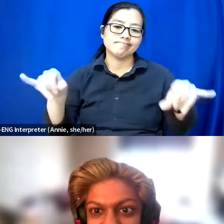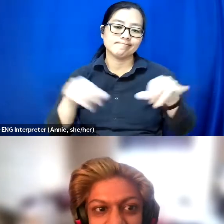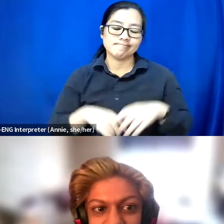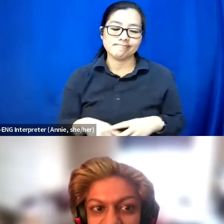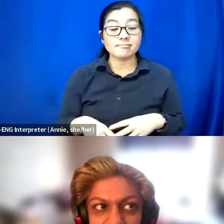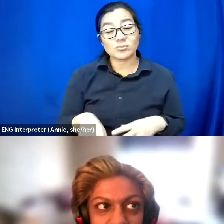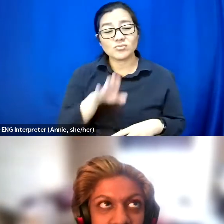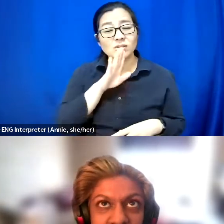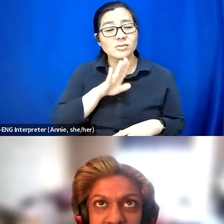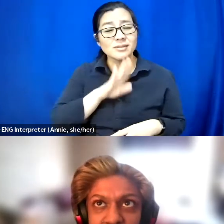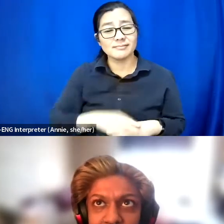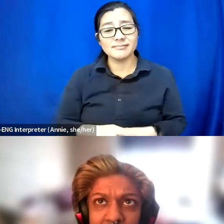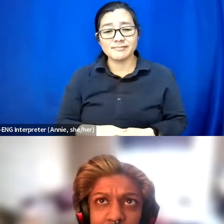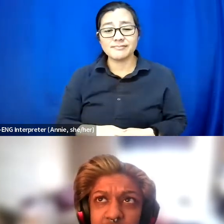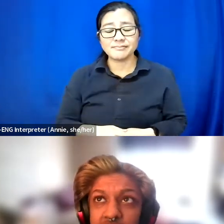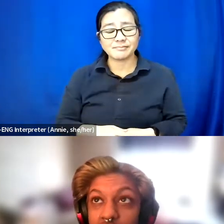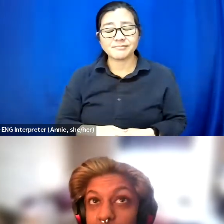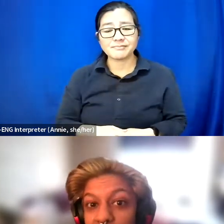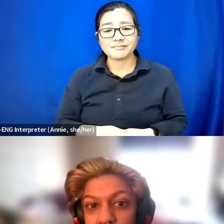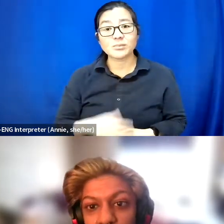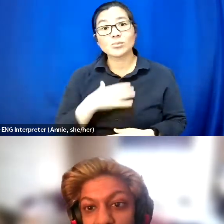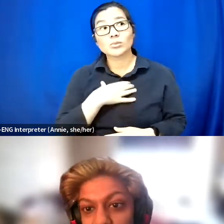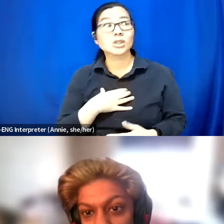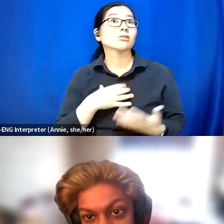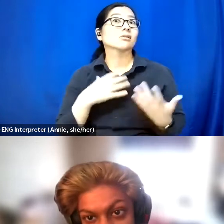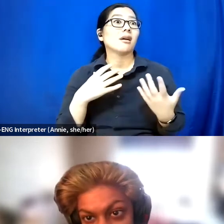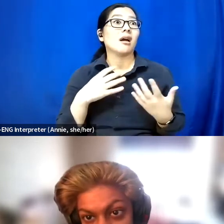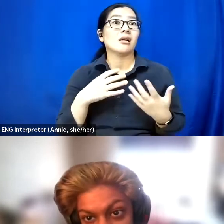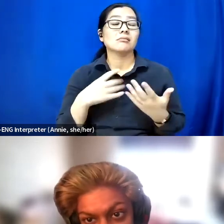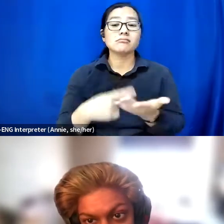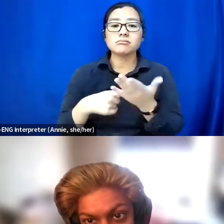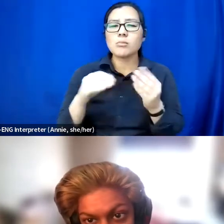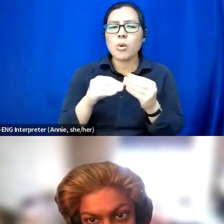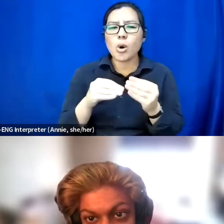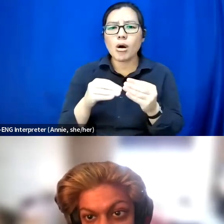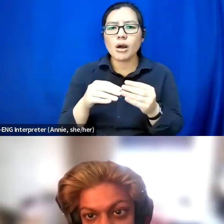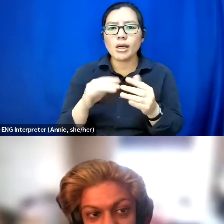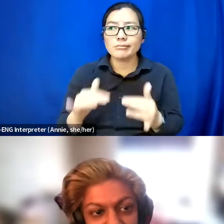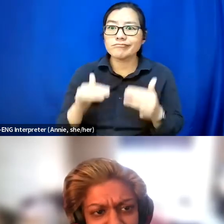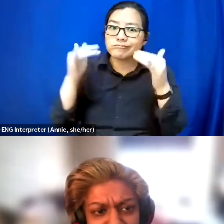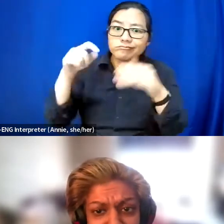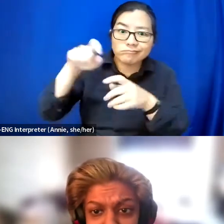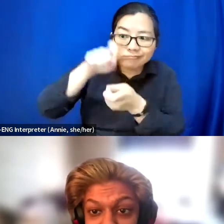I would love to be able to talk about the more nuanced experiences of my life,